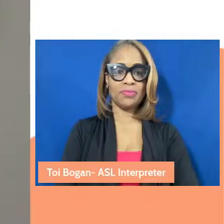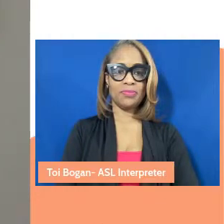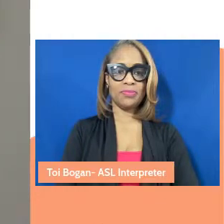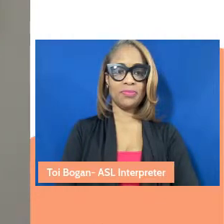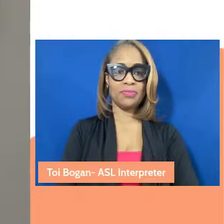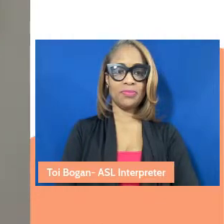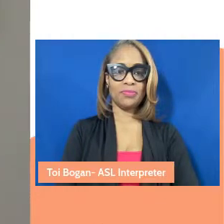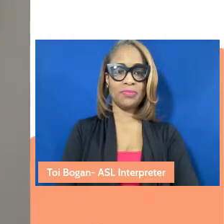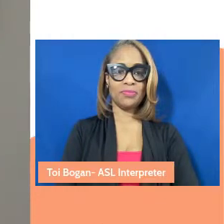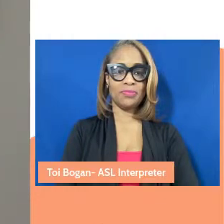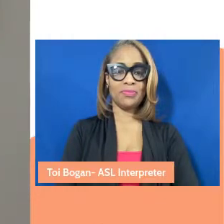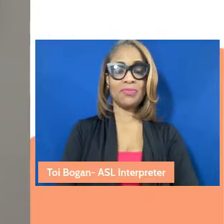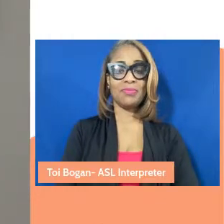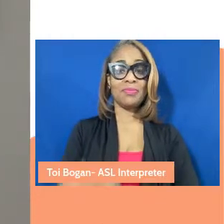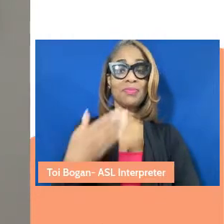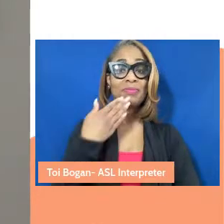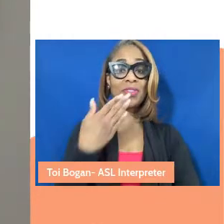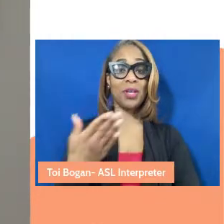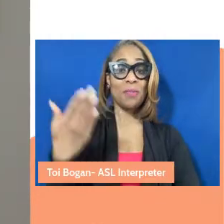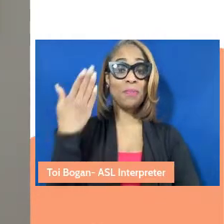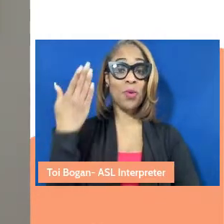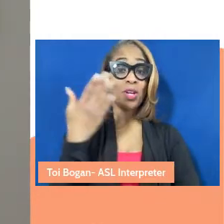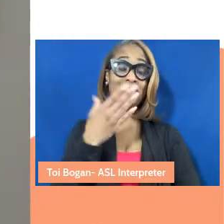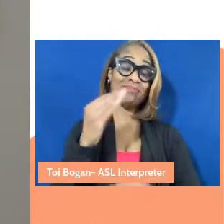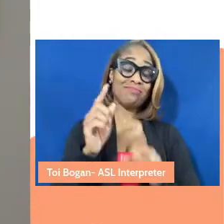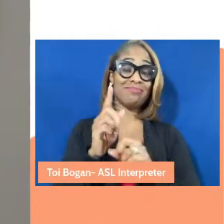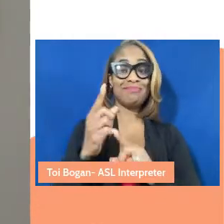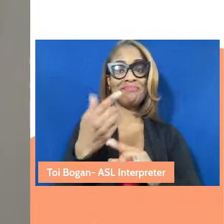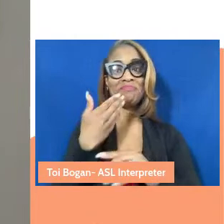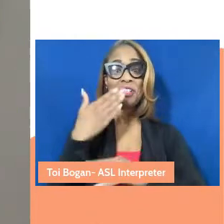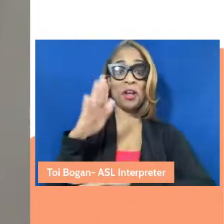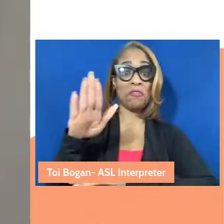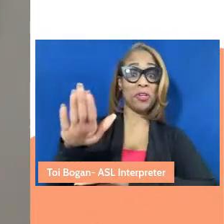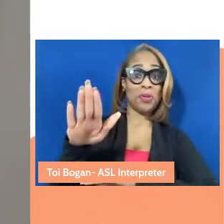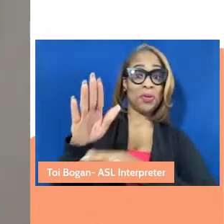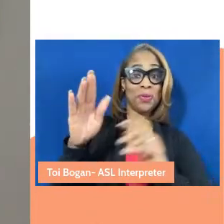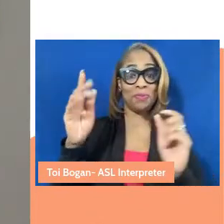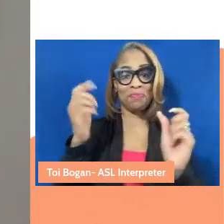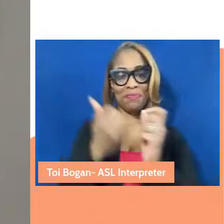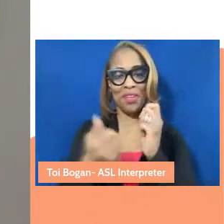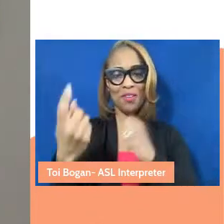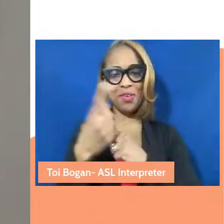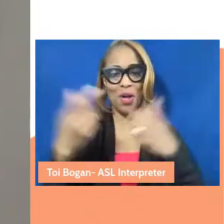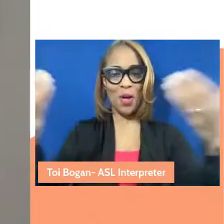Right. Good morning and afternoon to everybody. And welcome to the Cultures of Care Launch.